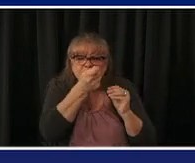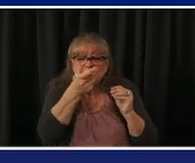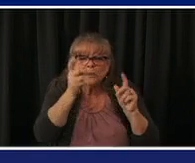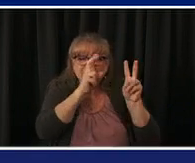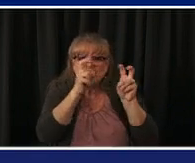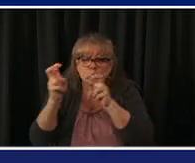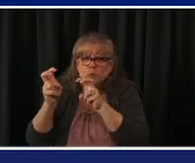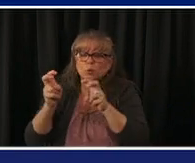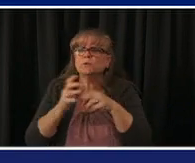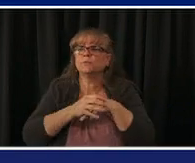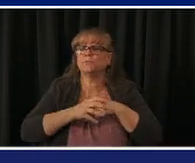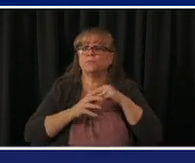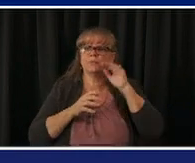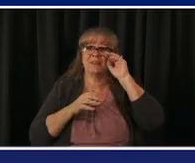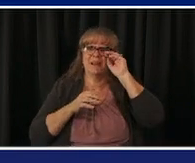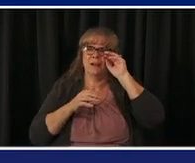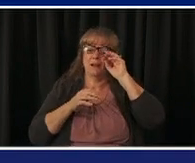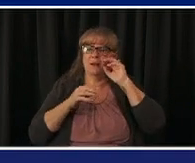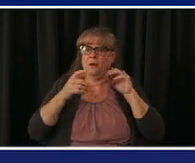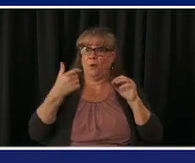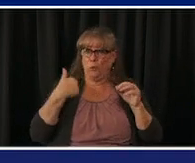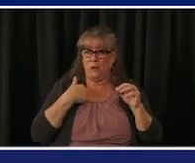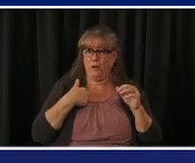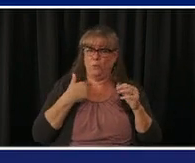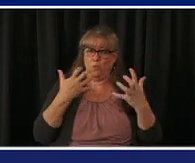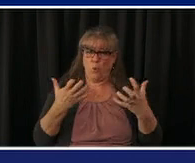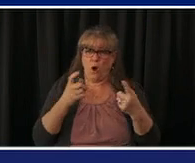access to the vaccine everybody is these six sites will all be